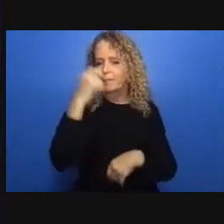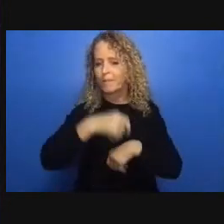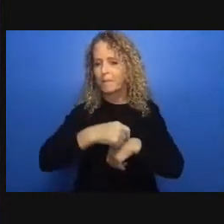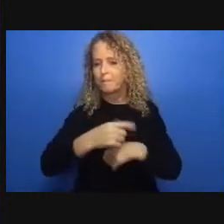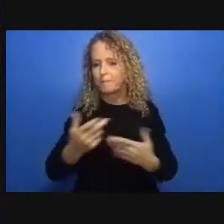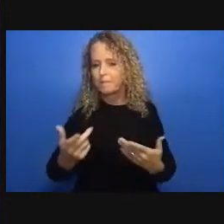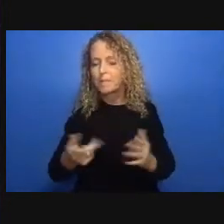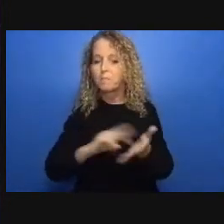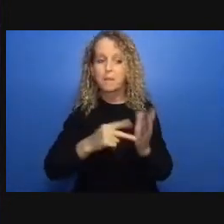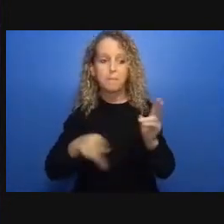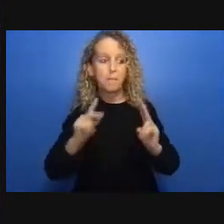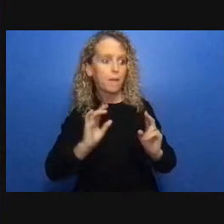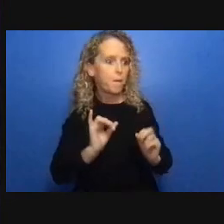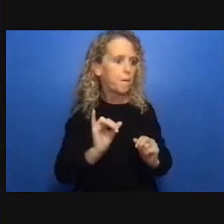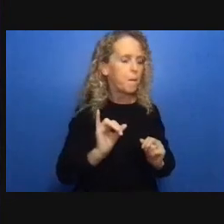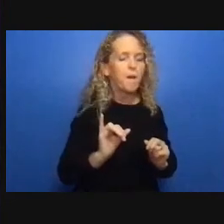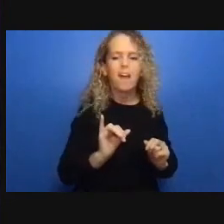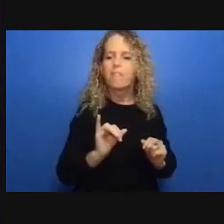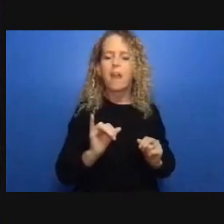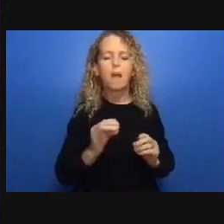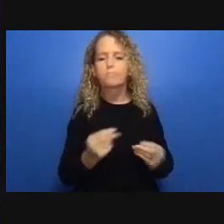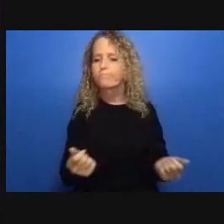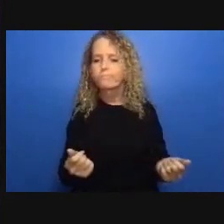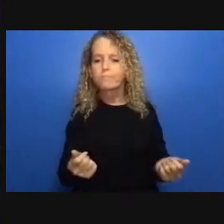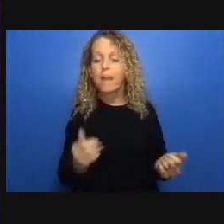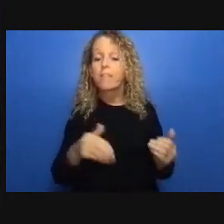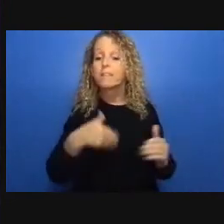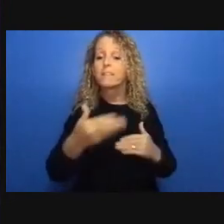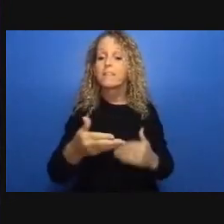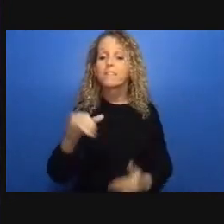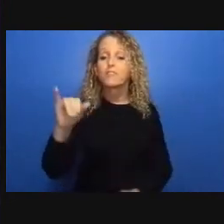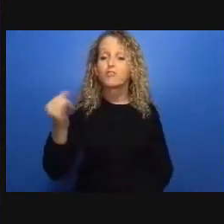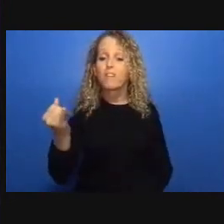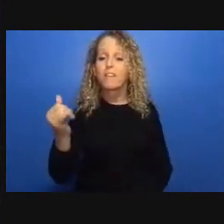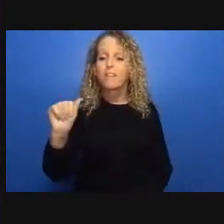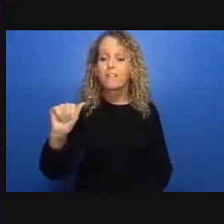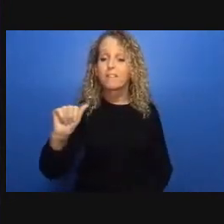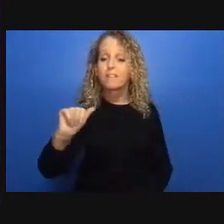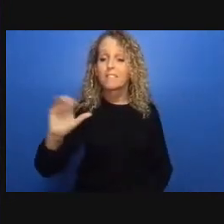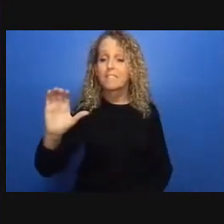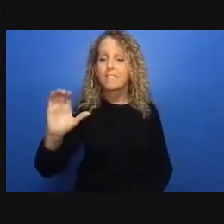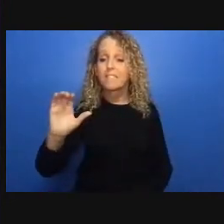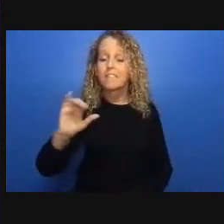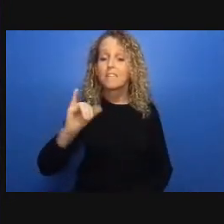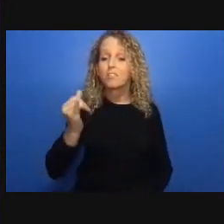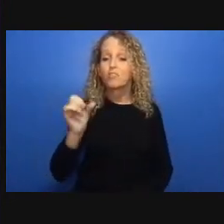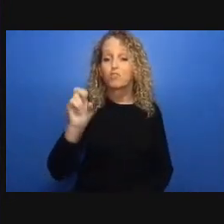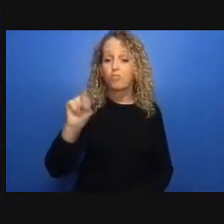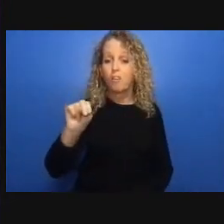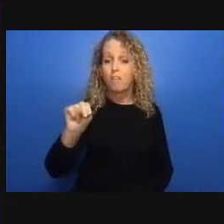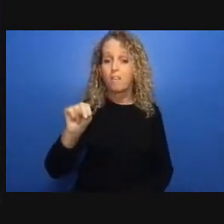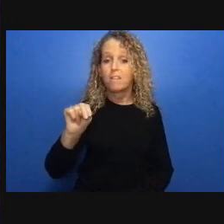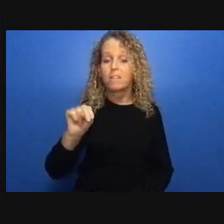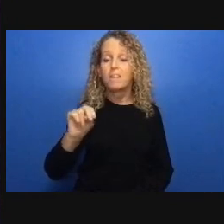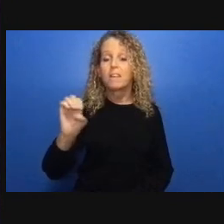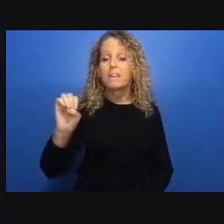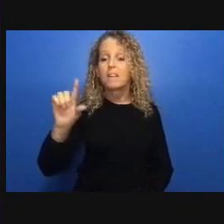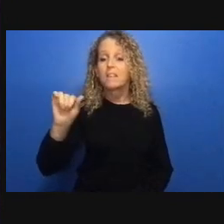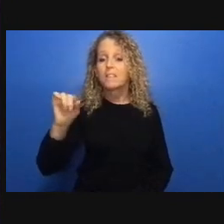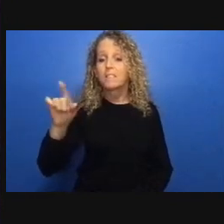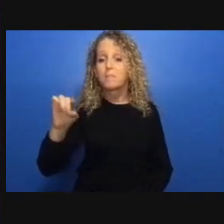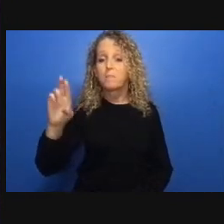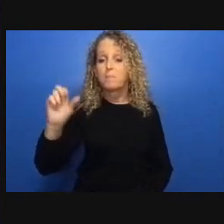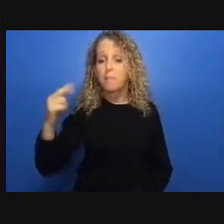promote equity and well-being like housing income health care child care and school thank you.